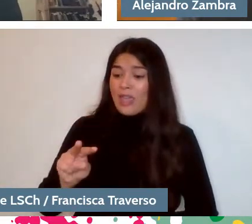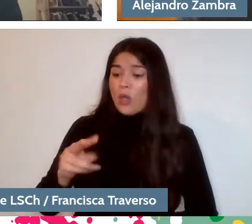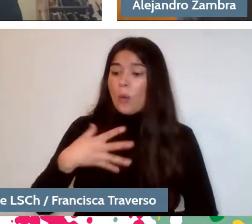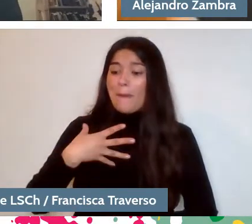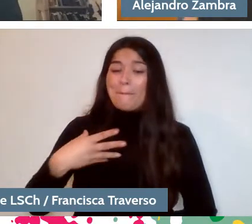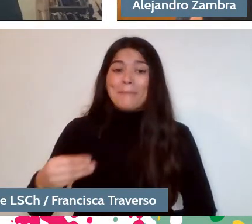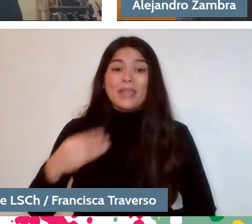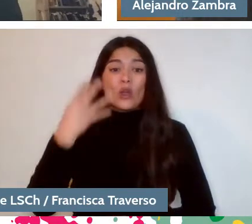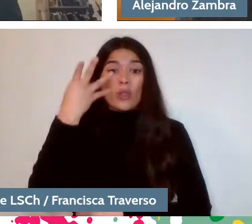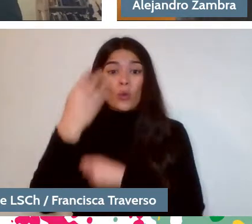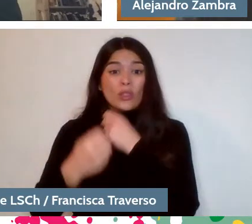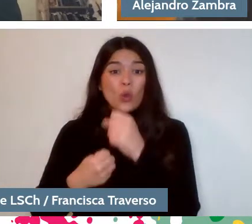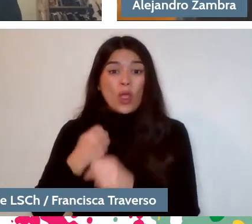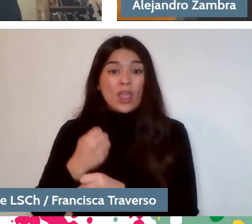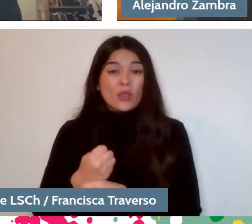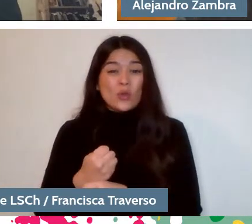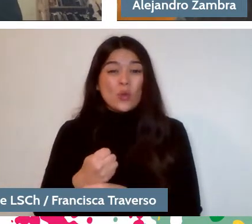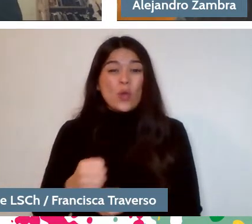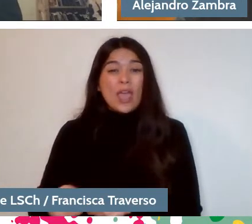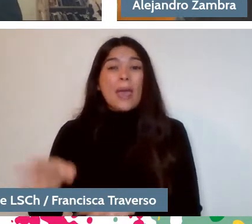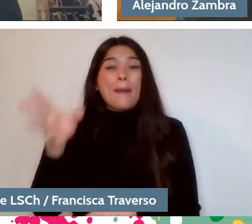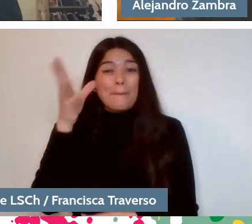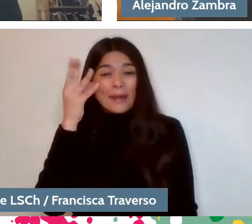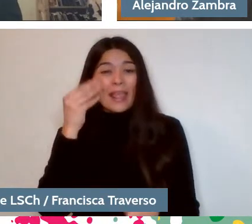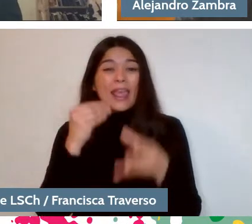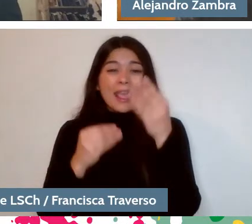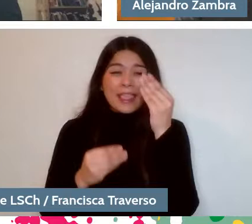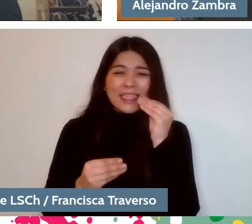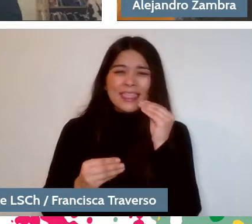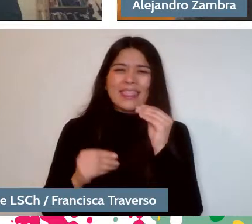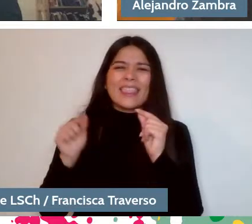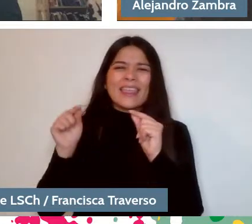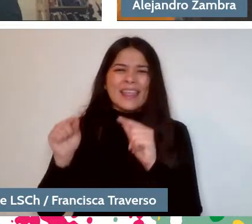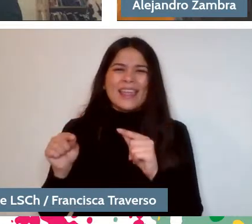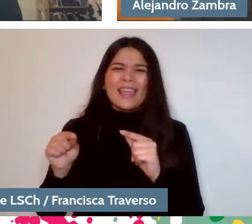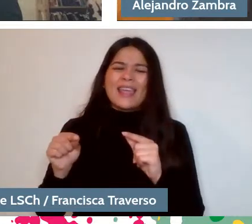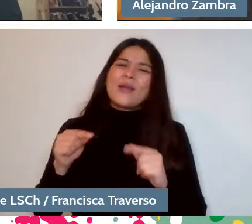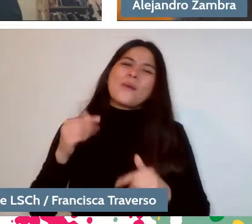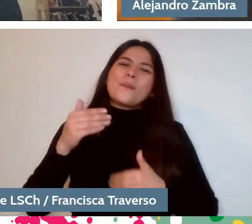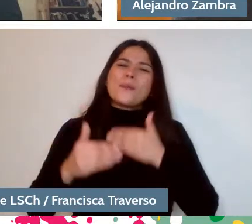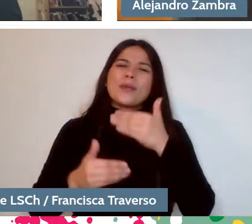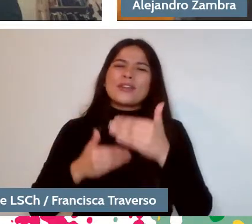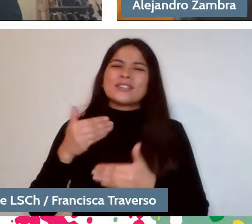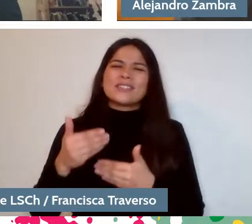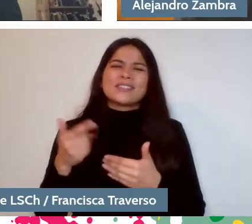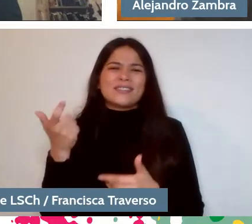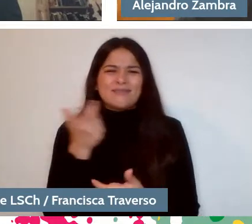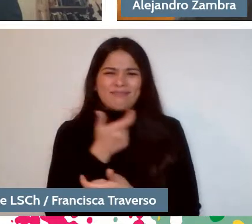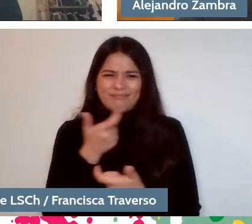who is learning to tell jokes and it is a very fun process, of course, to witness.